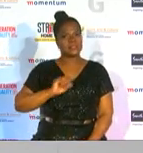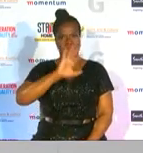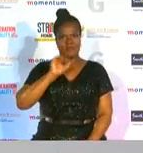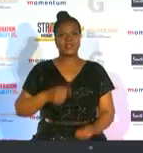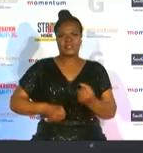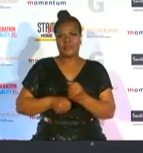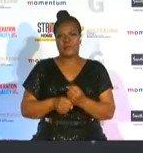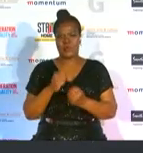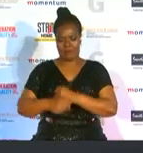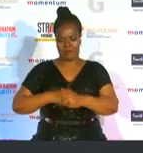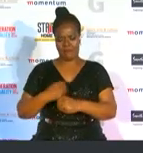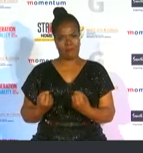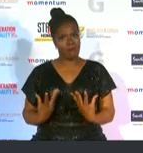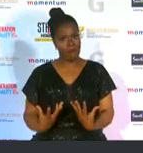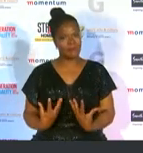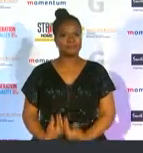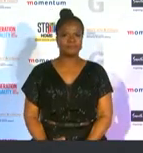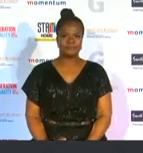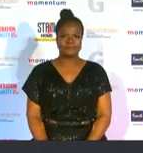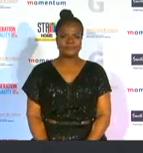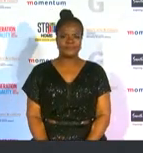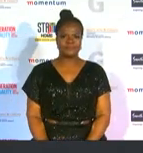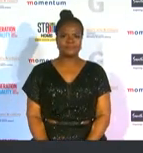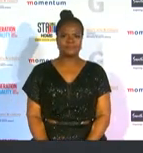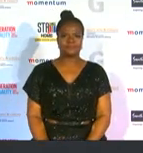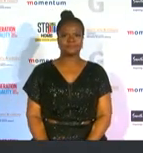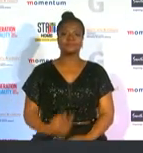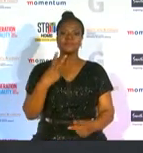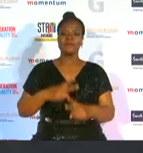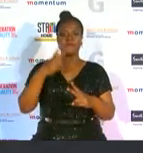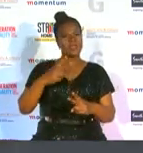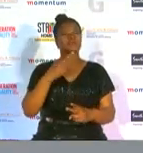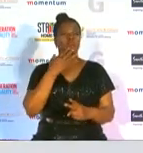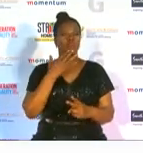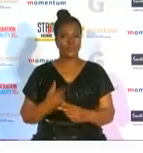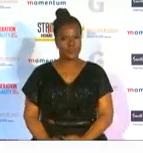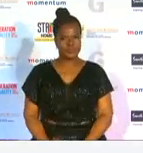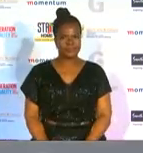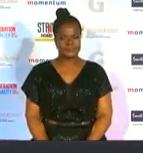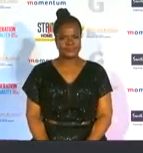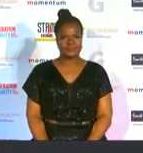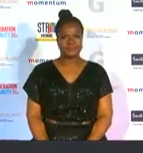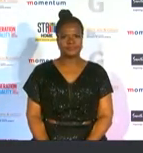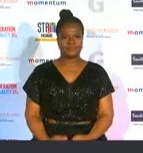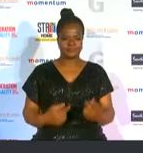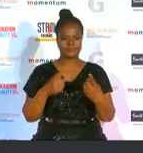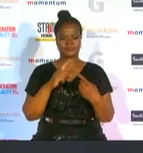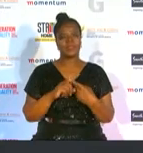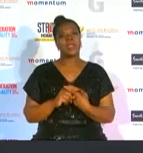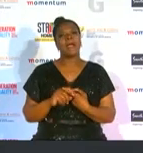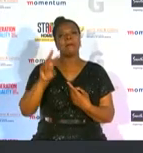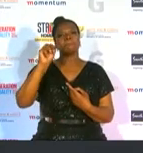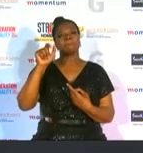the brand sa supporter of the year the finalists are mamelo marca